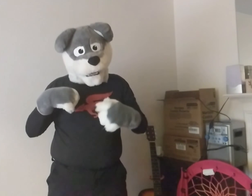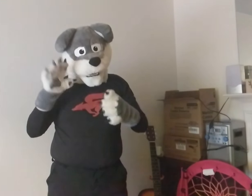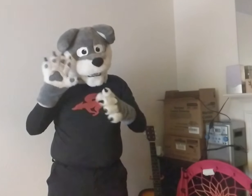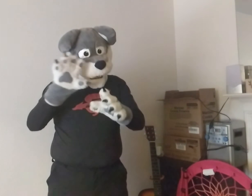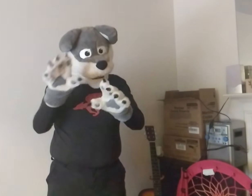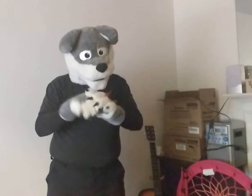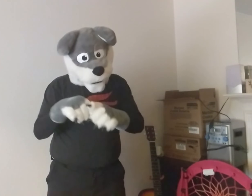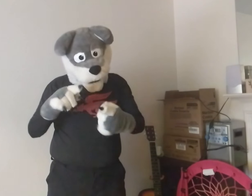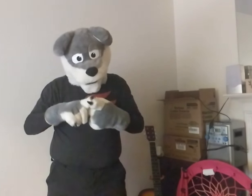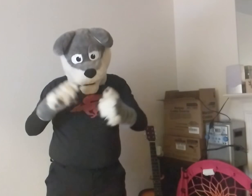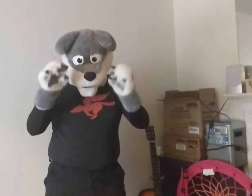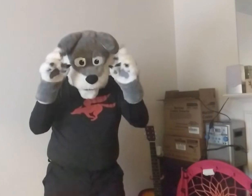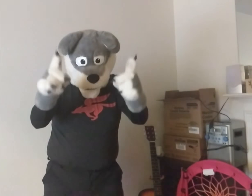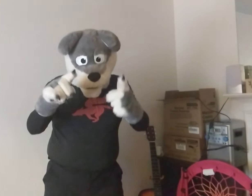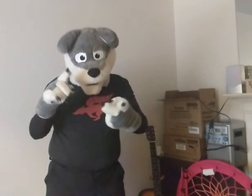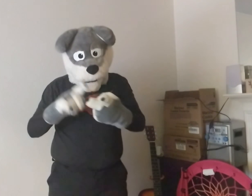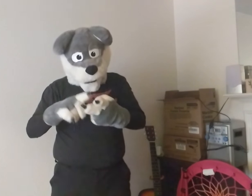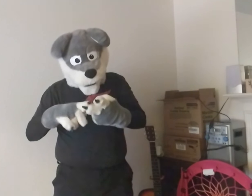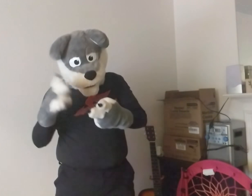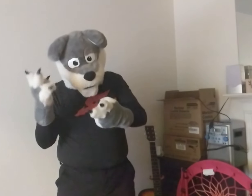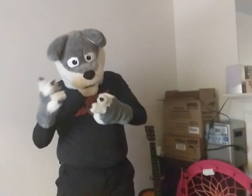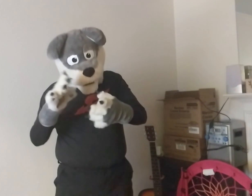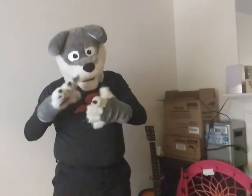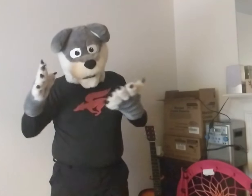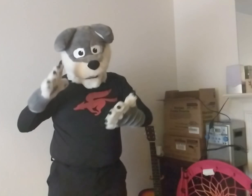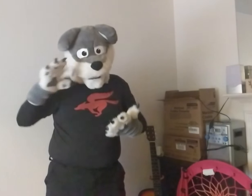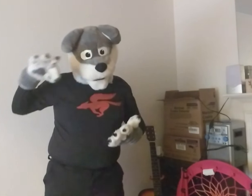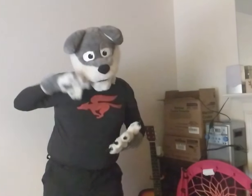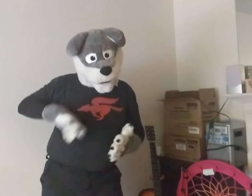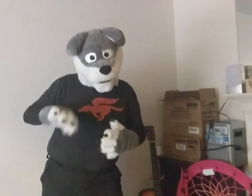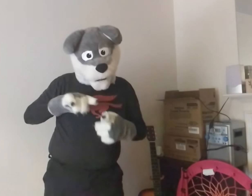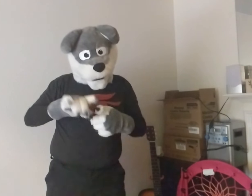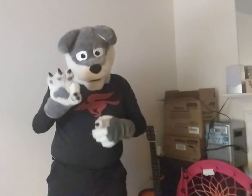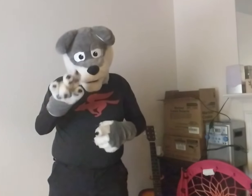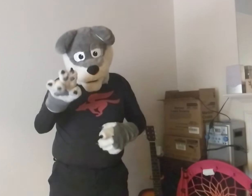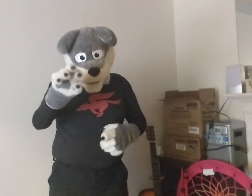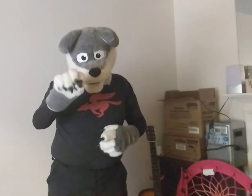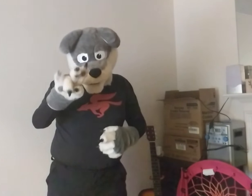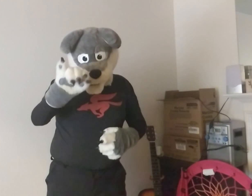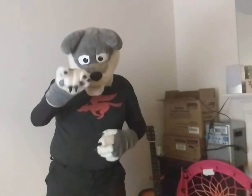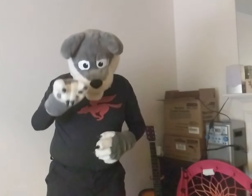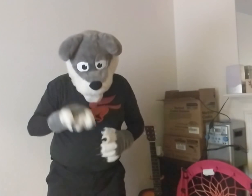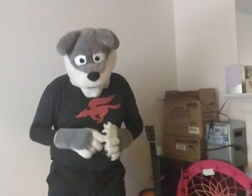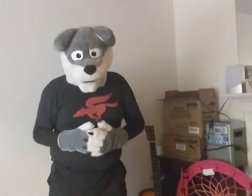Including education, history, and how will it benefits to fursuiters.